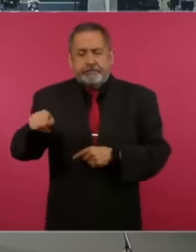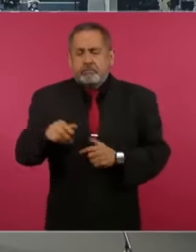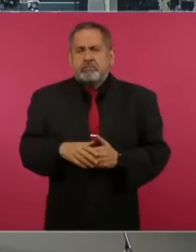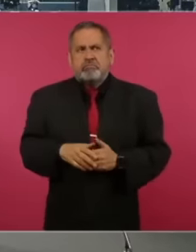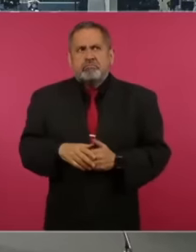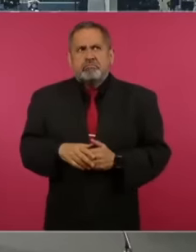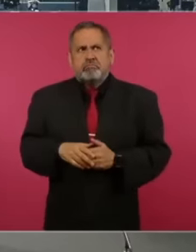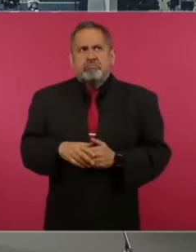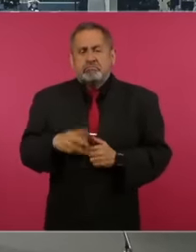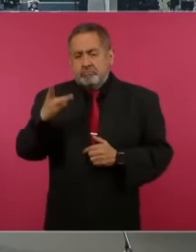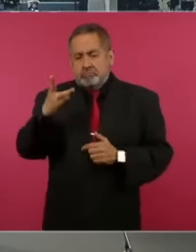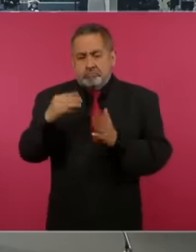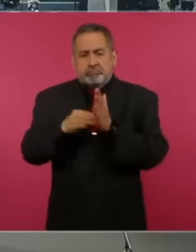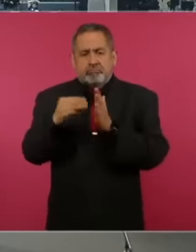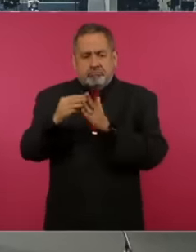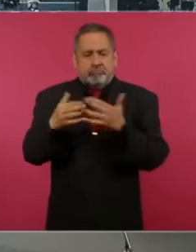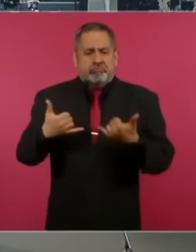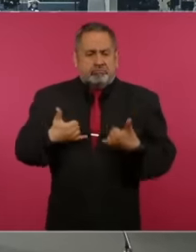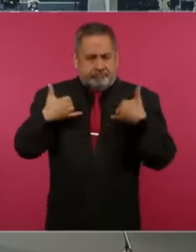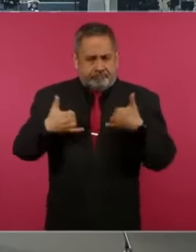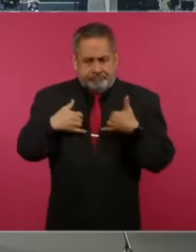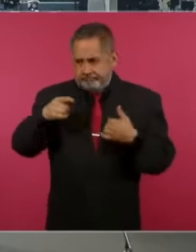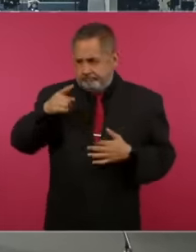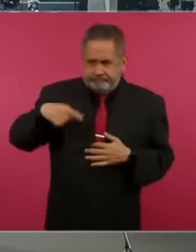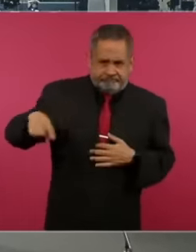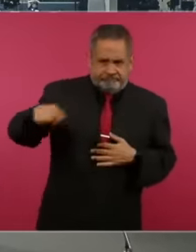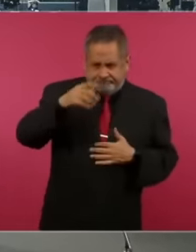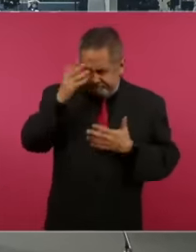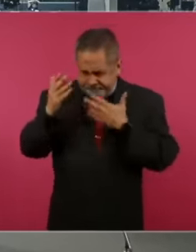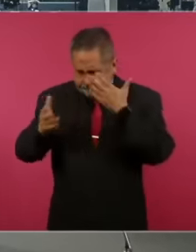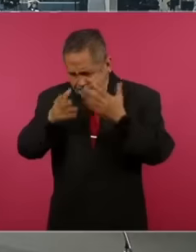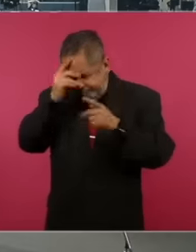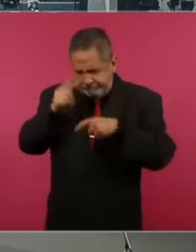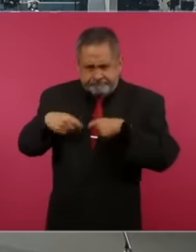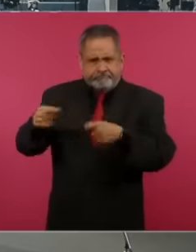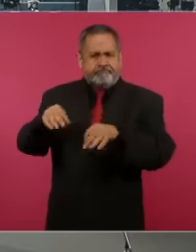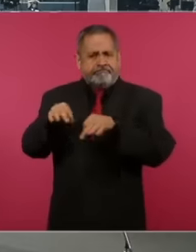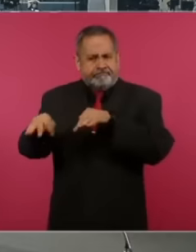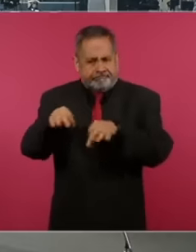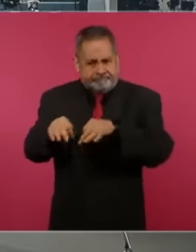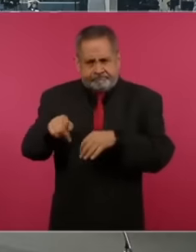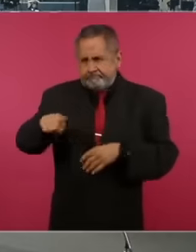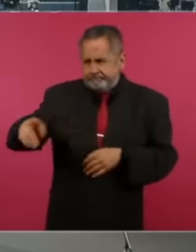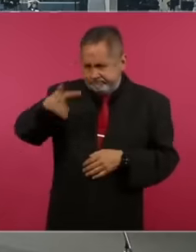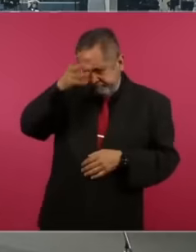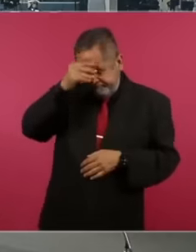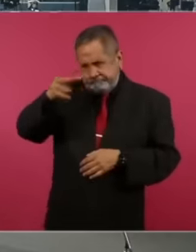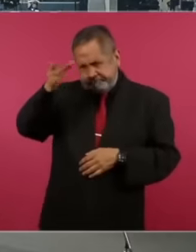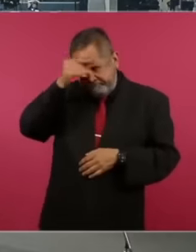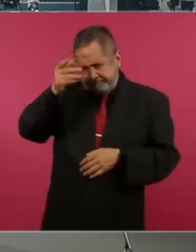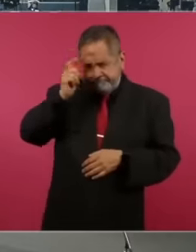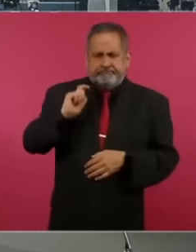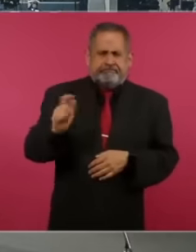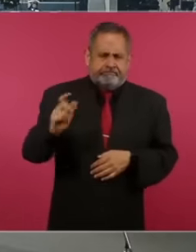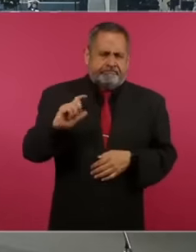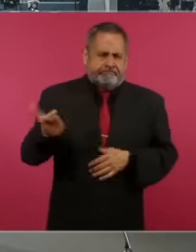3 million young people who are given work as apprentices and are paid a minimum wage.